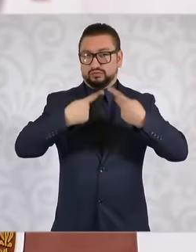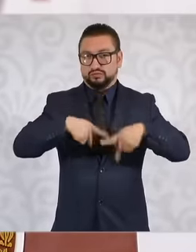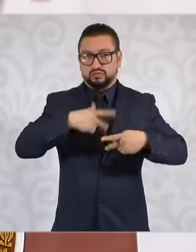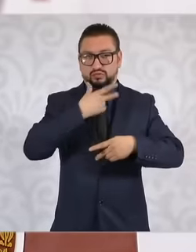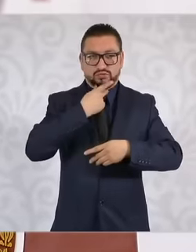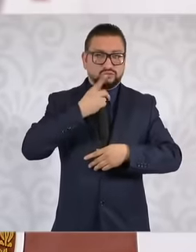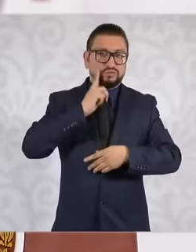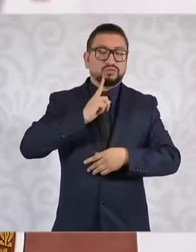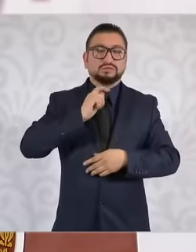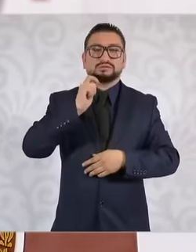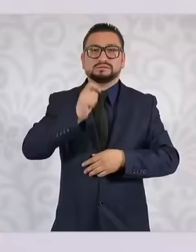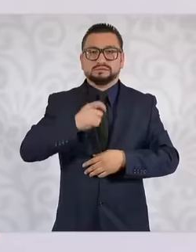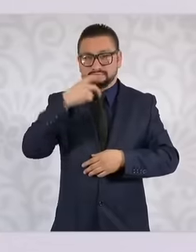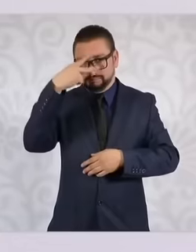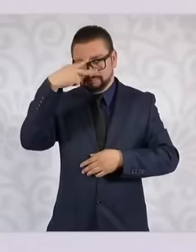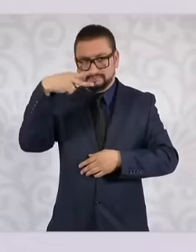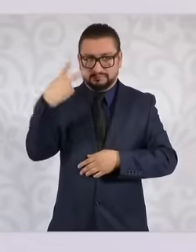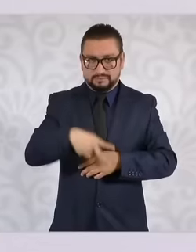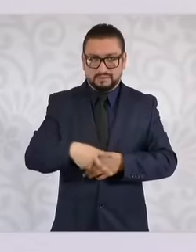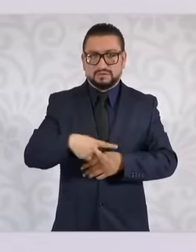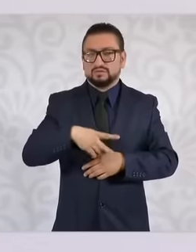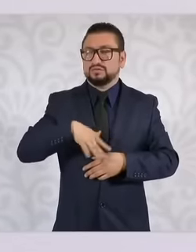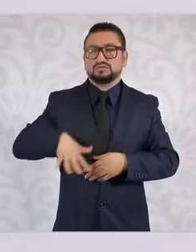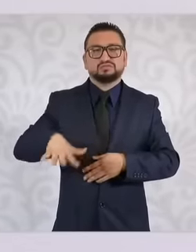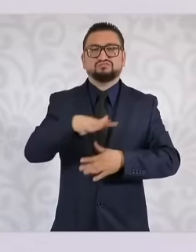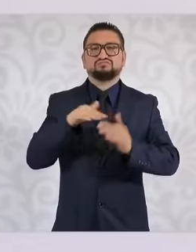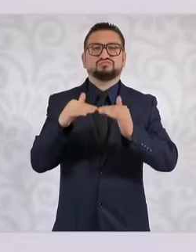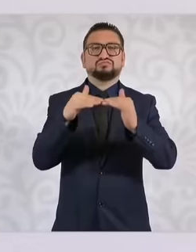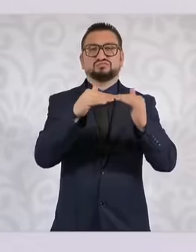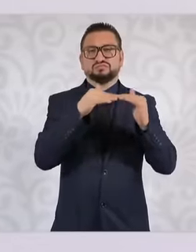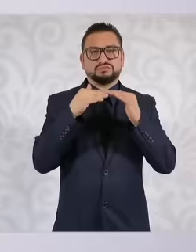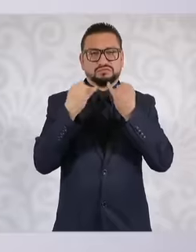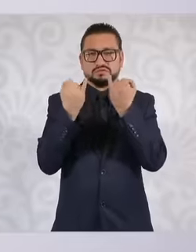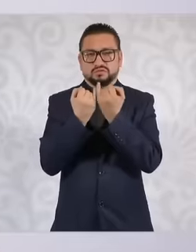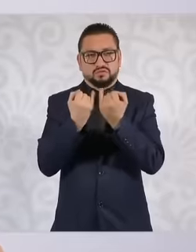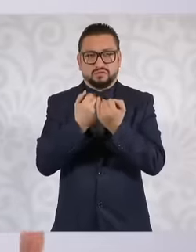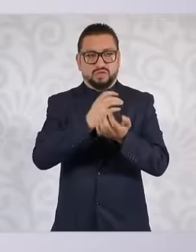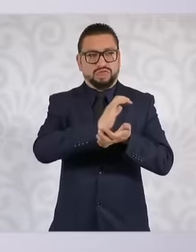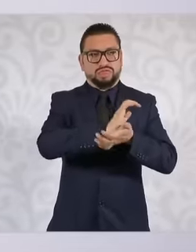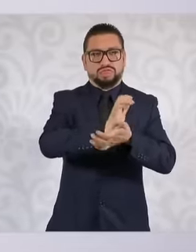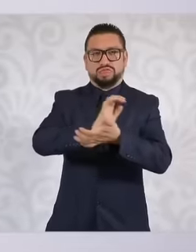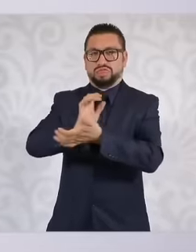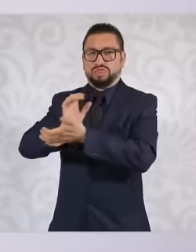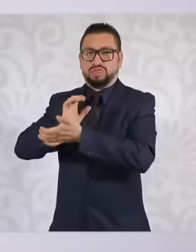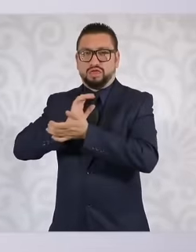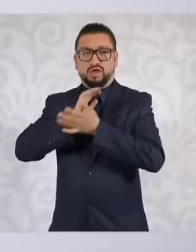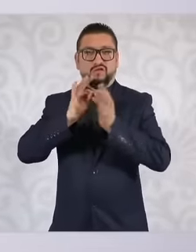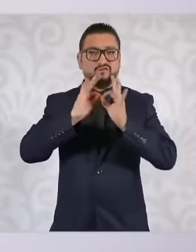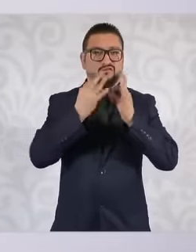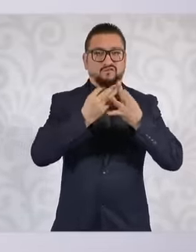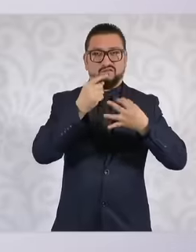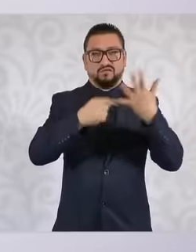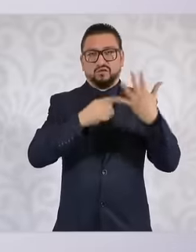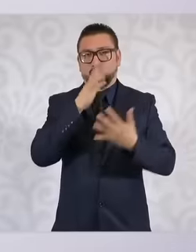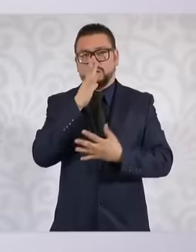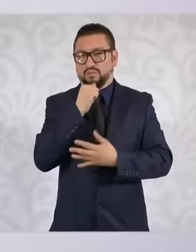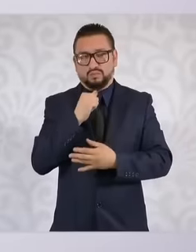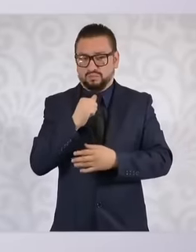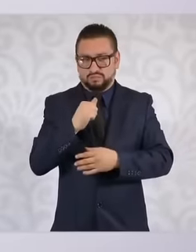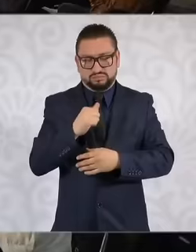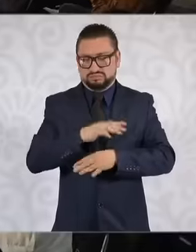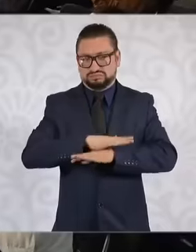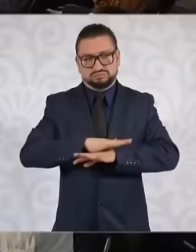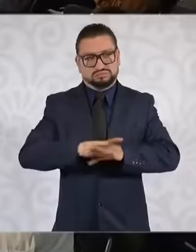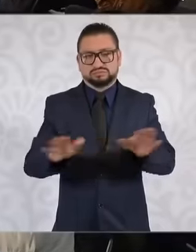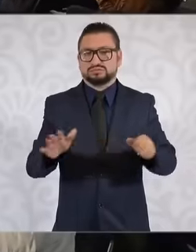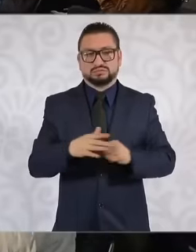are equal and there cannot be discrimination of any kind for years until The fourth transformation did not